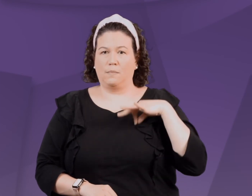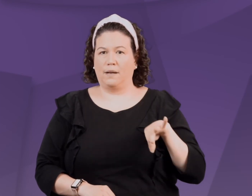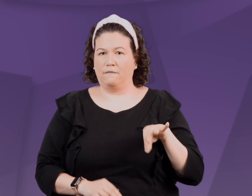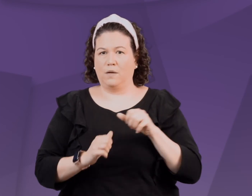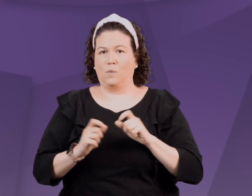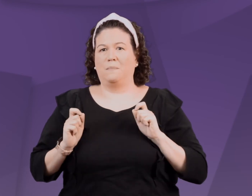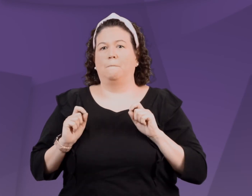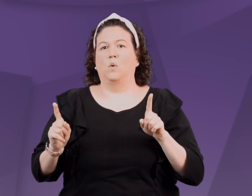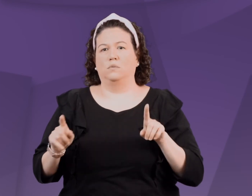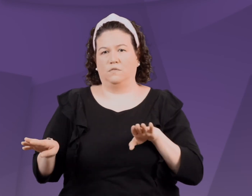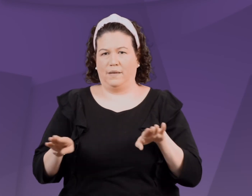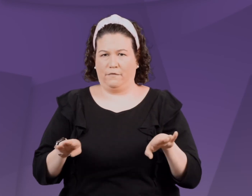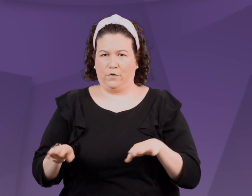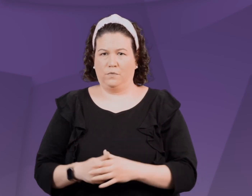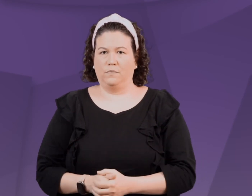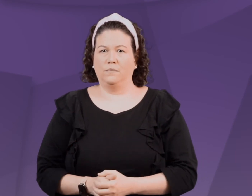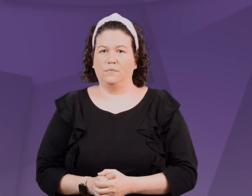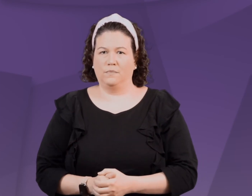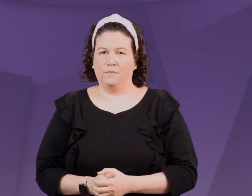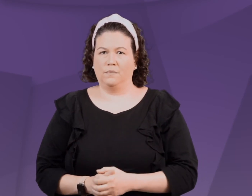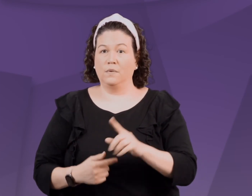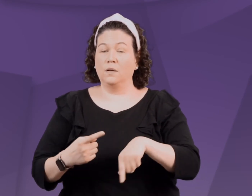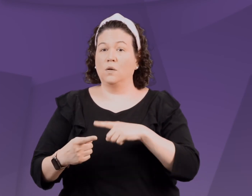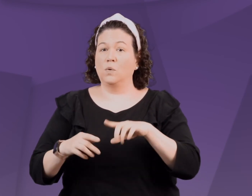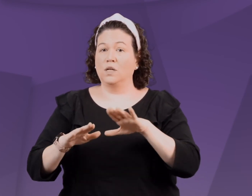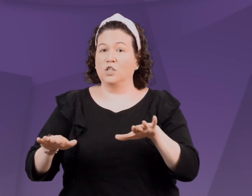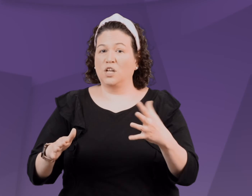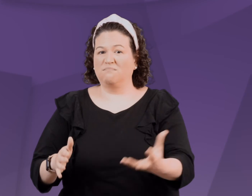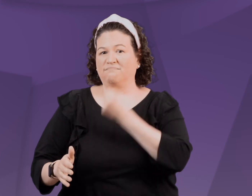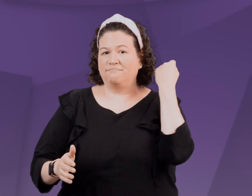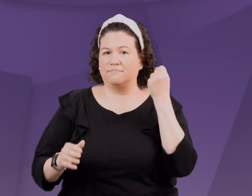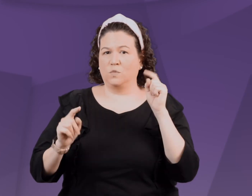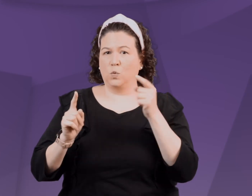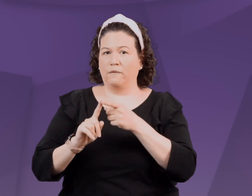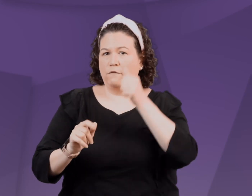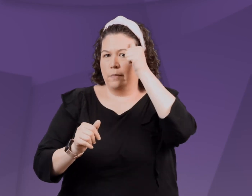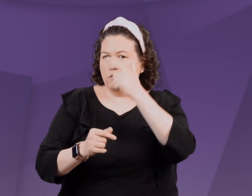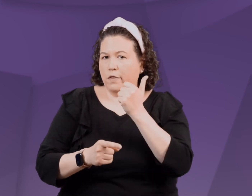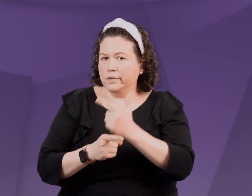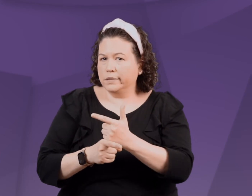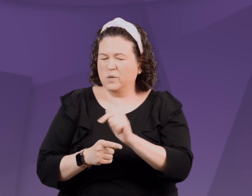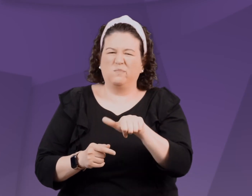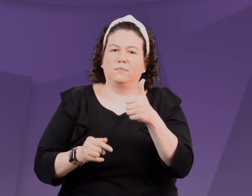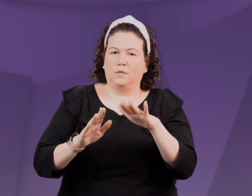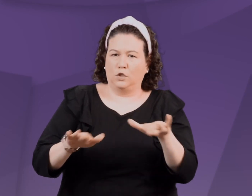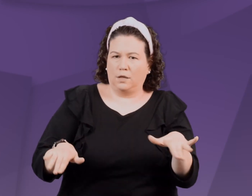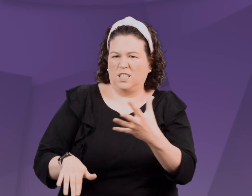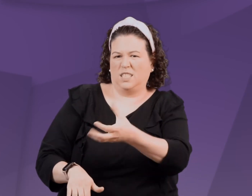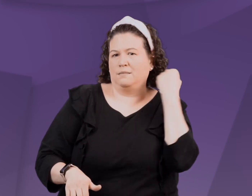When a child grabs a toy away from a sibling or another child,